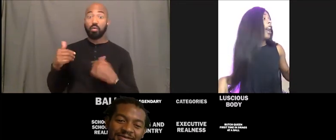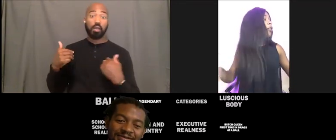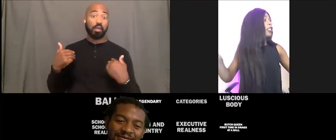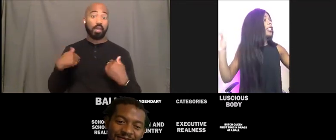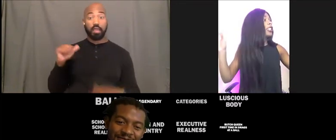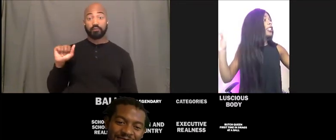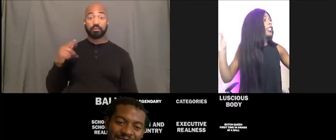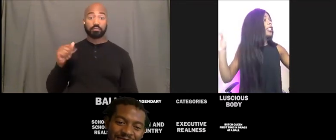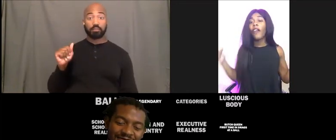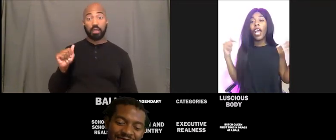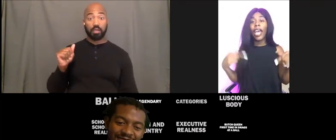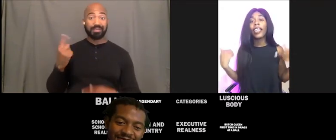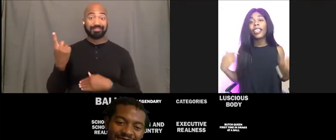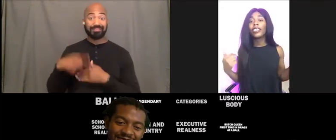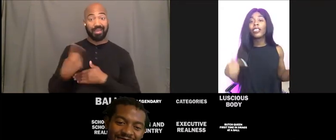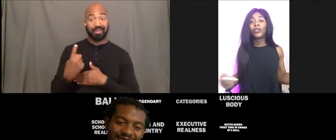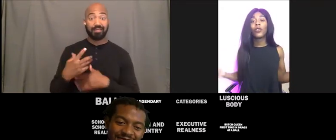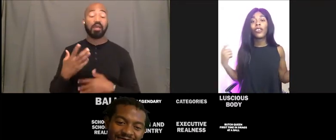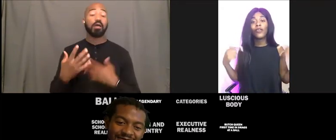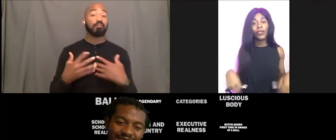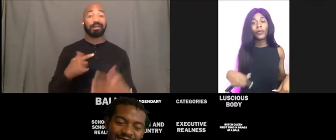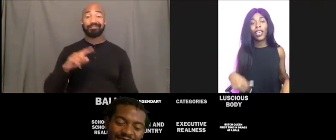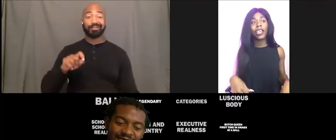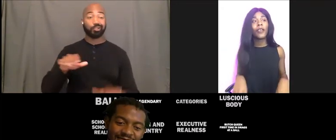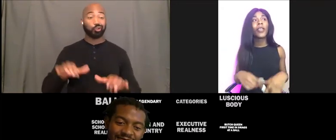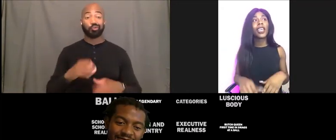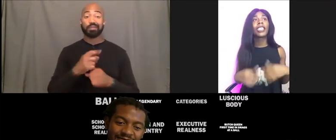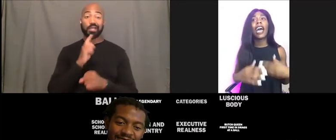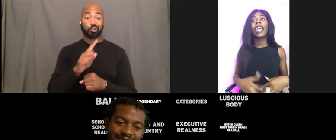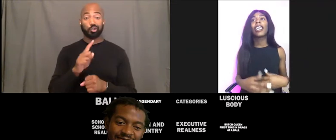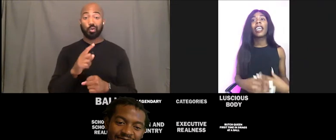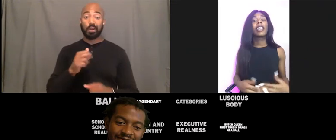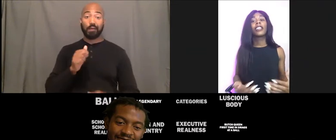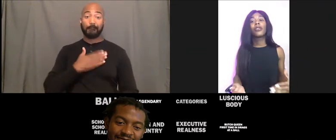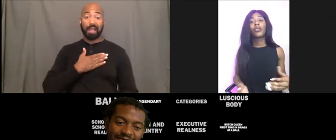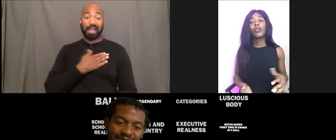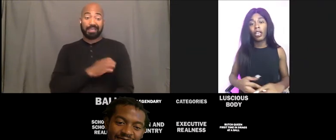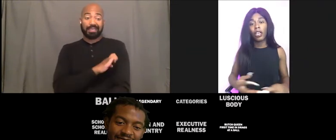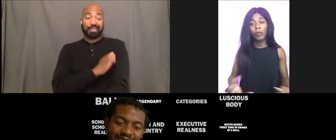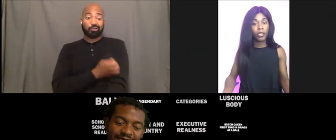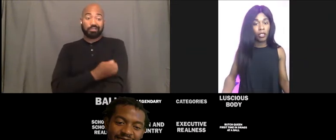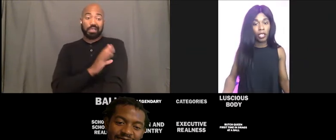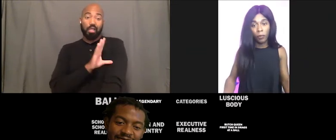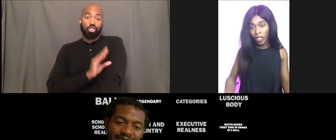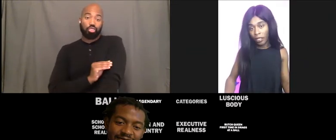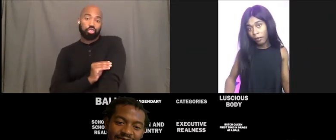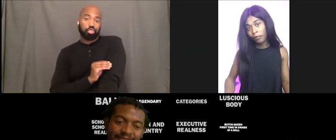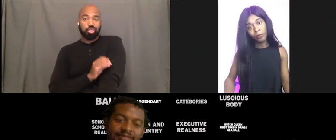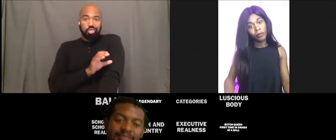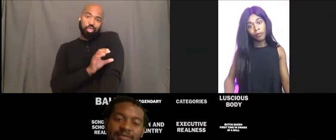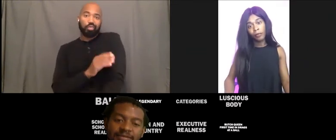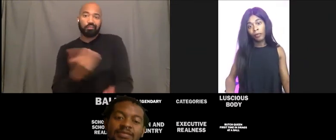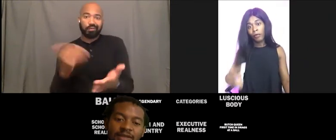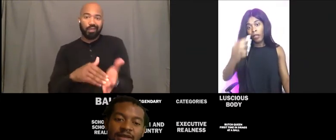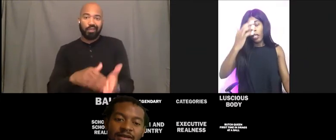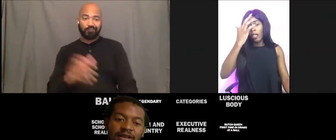I'm going to, you know, whatever I need to do to refill my cup because I cannot do the work if my cup is empty.